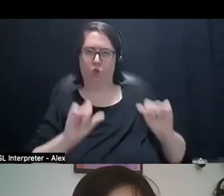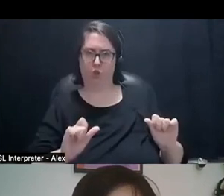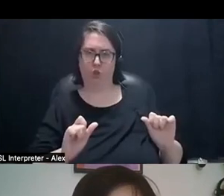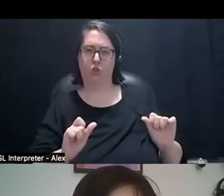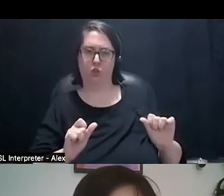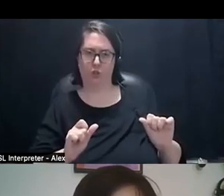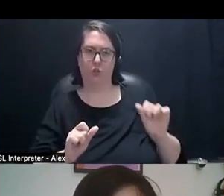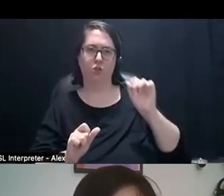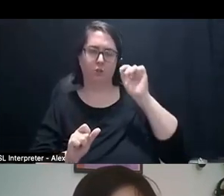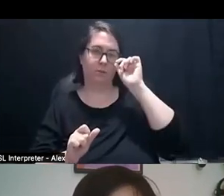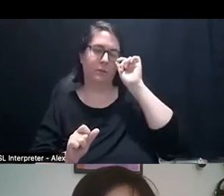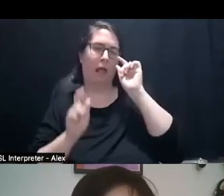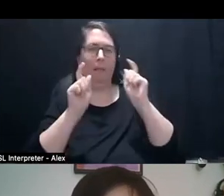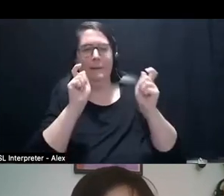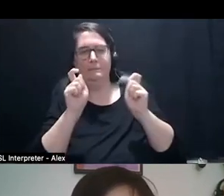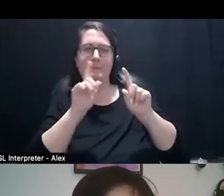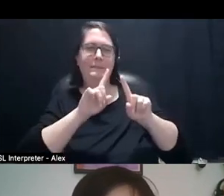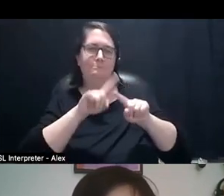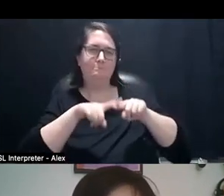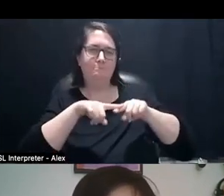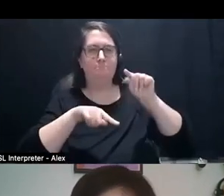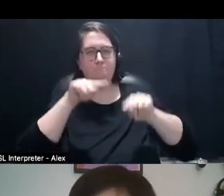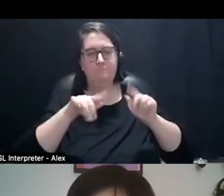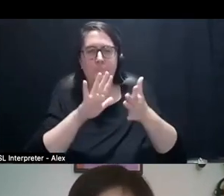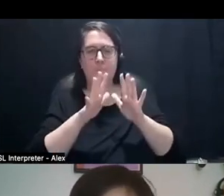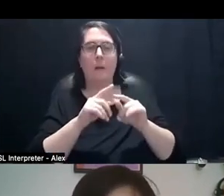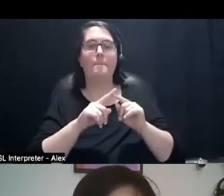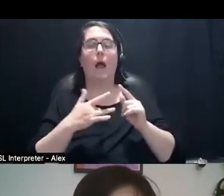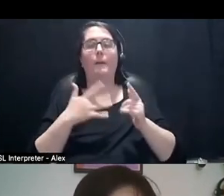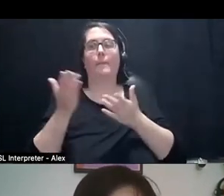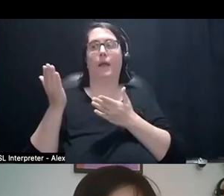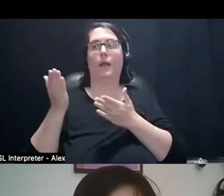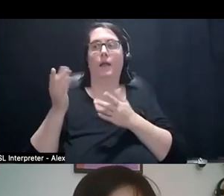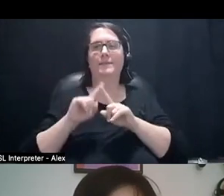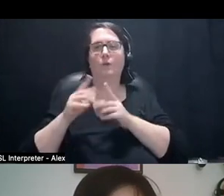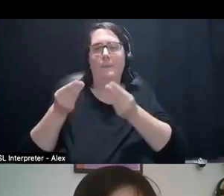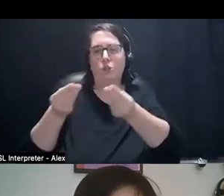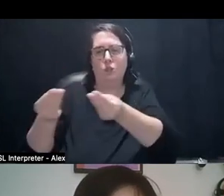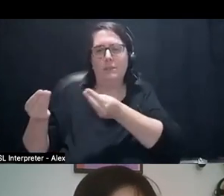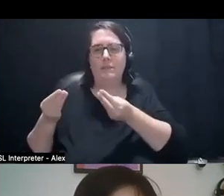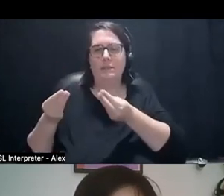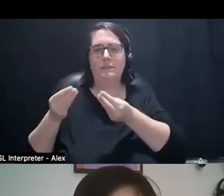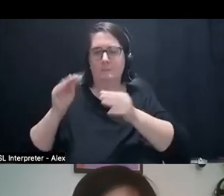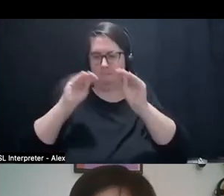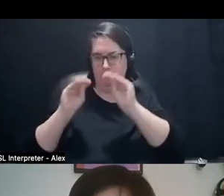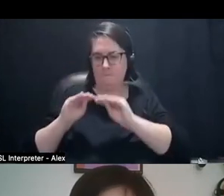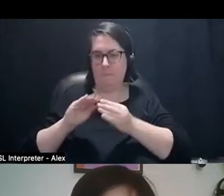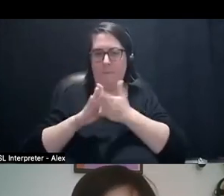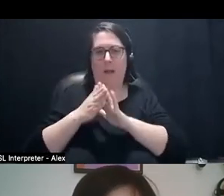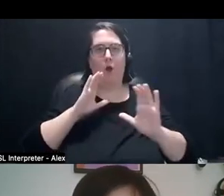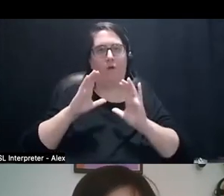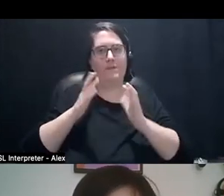And I essentially, as an artist, typically bring materials together that I can create a conversation with, a sort